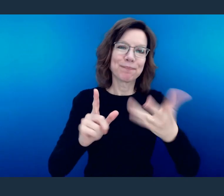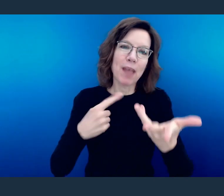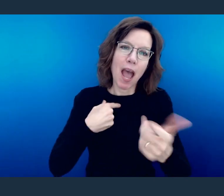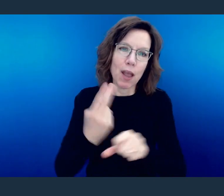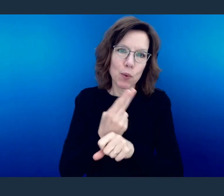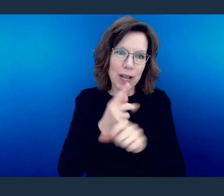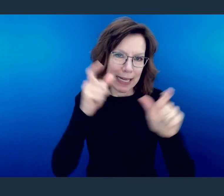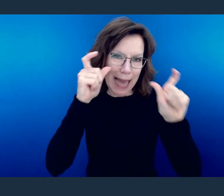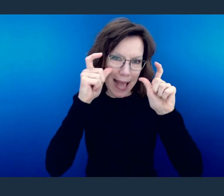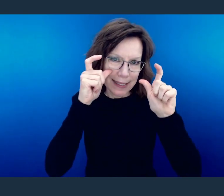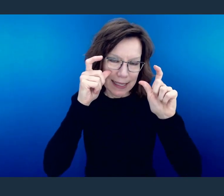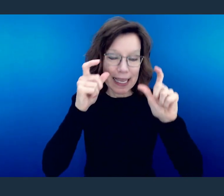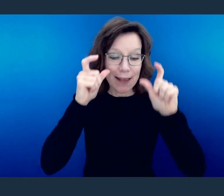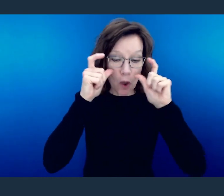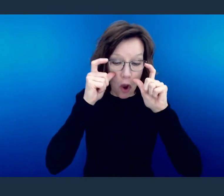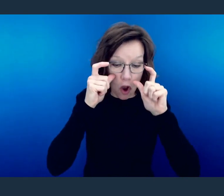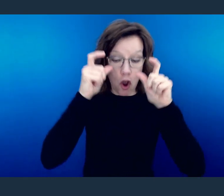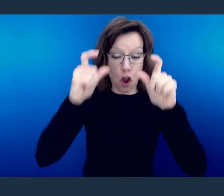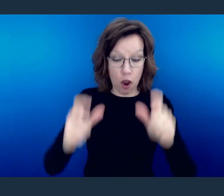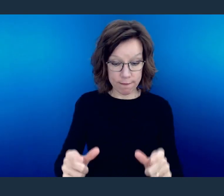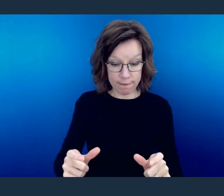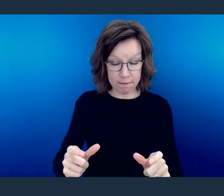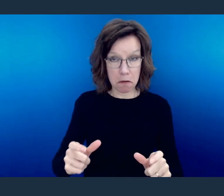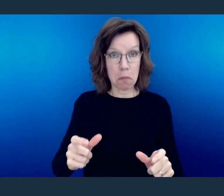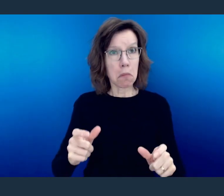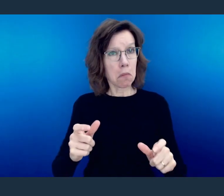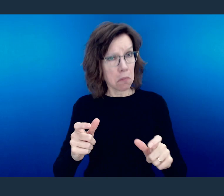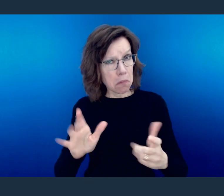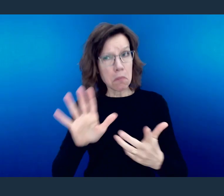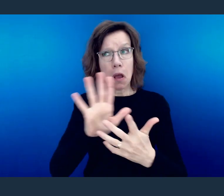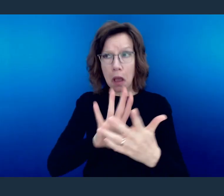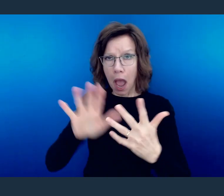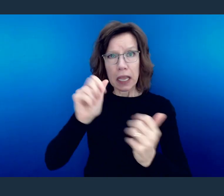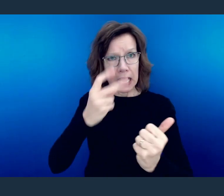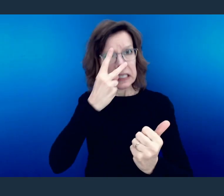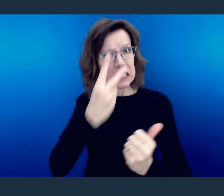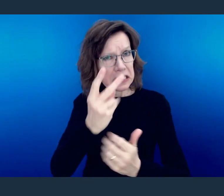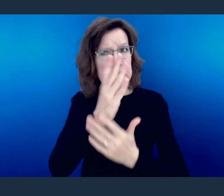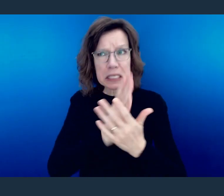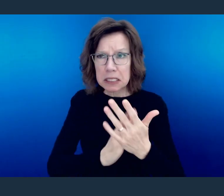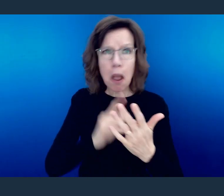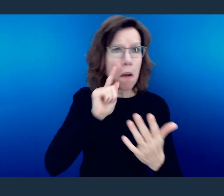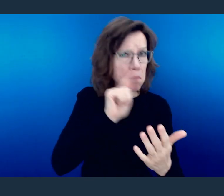And when I take my glasses off, there are some things that I can still see and understand.